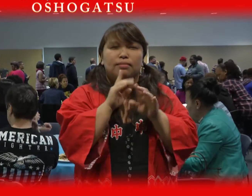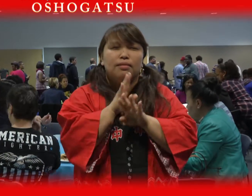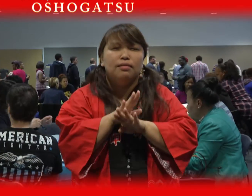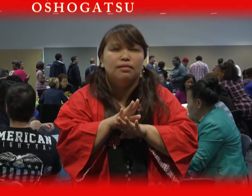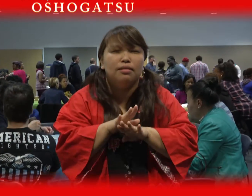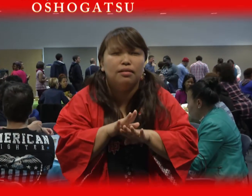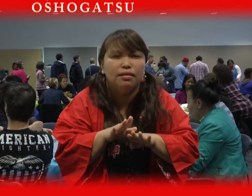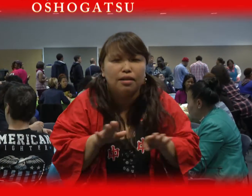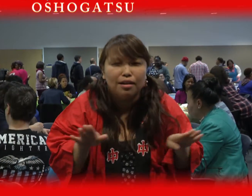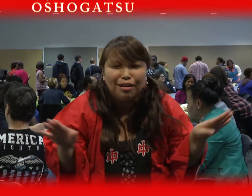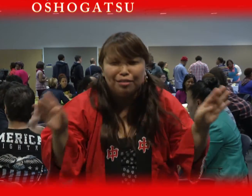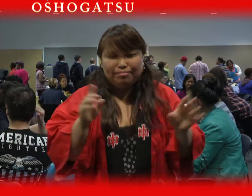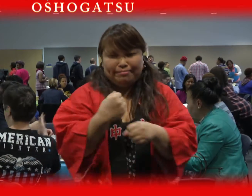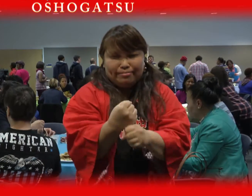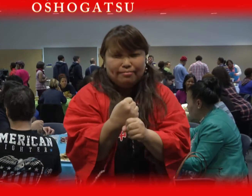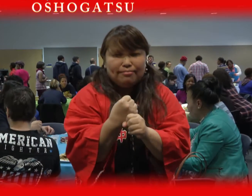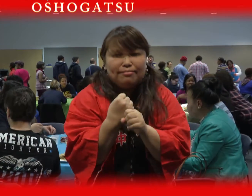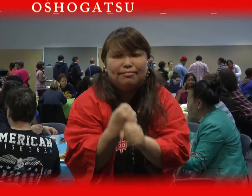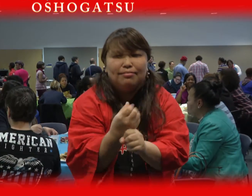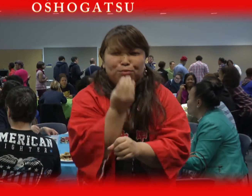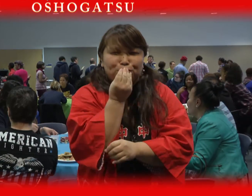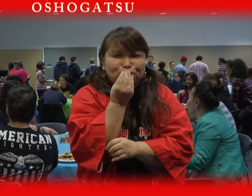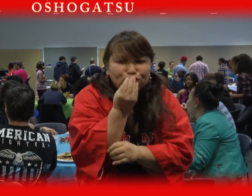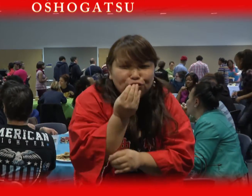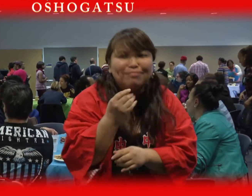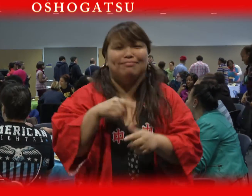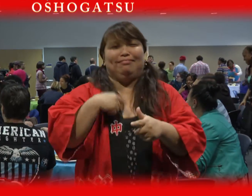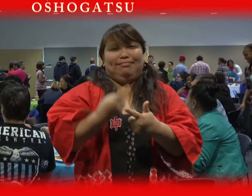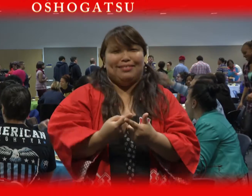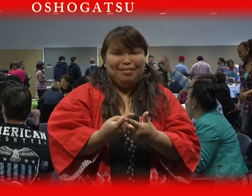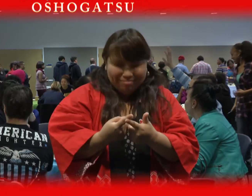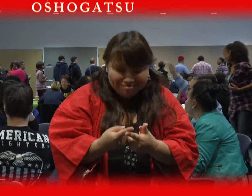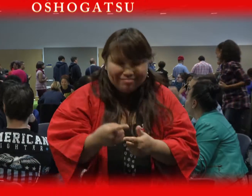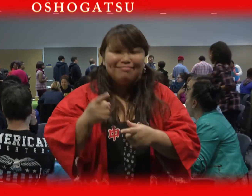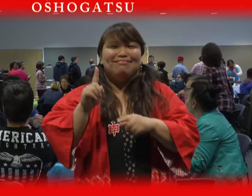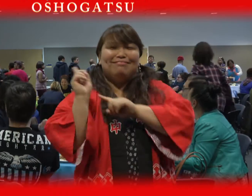We come together and spend quiet time making food,